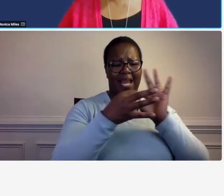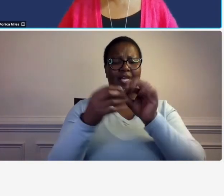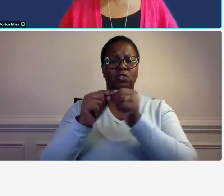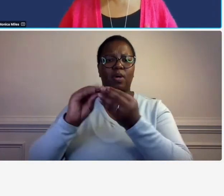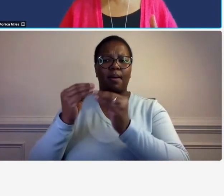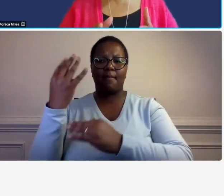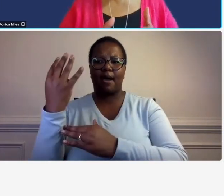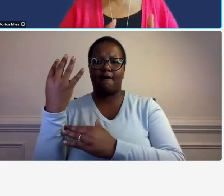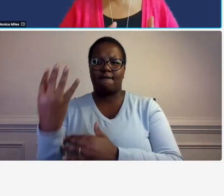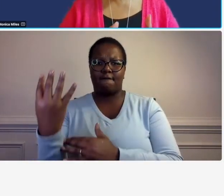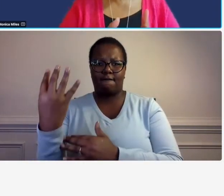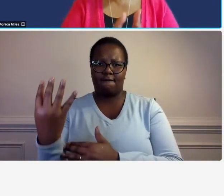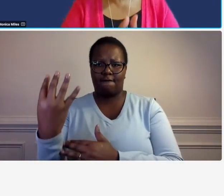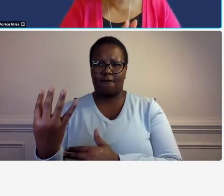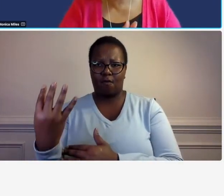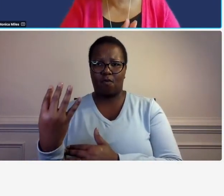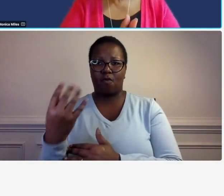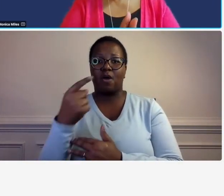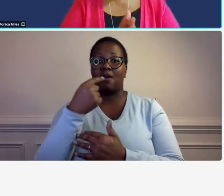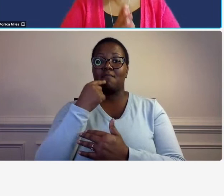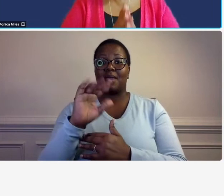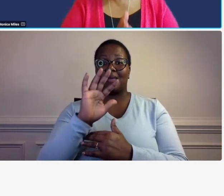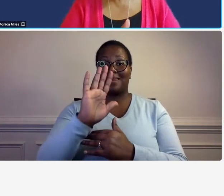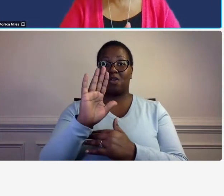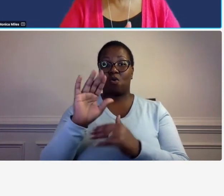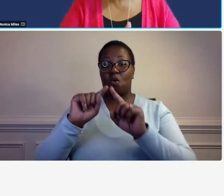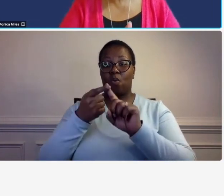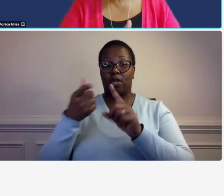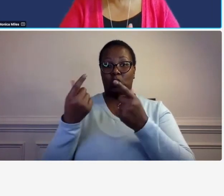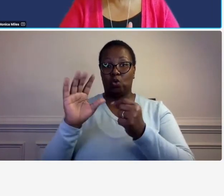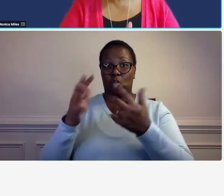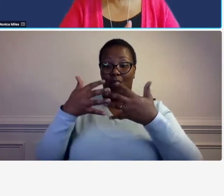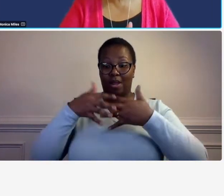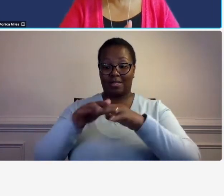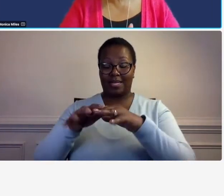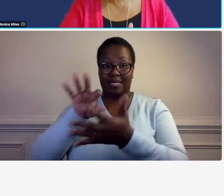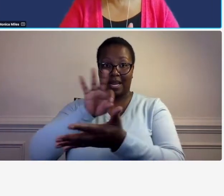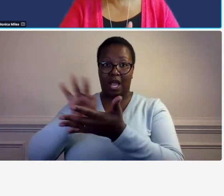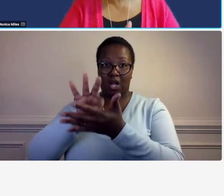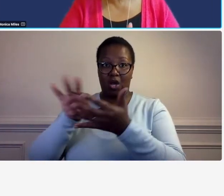systems it makes this this easier so if the accumulation of costs are under gl general